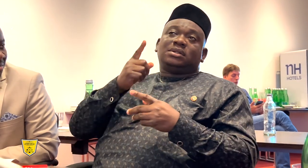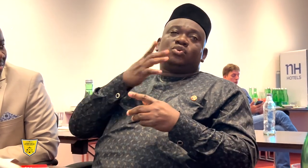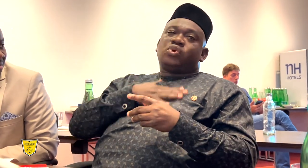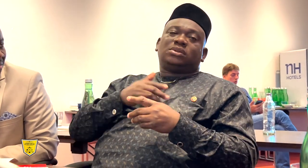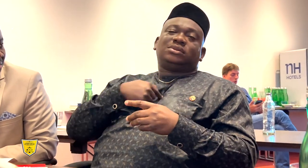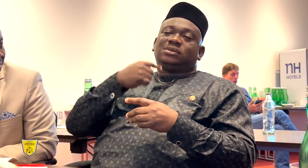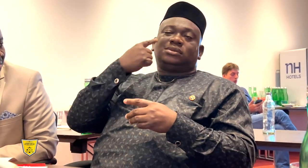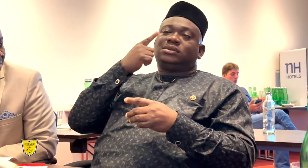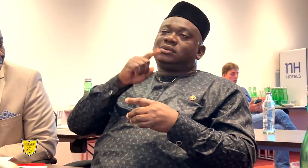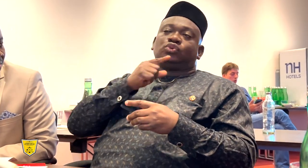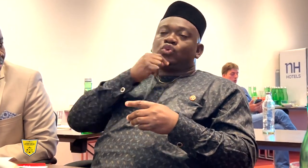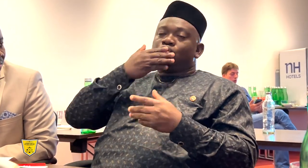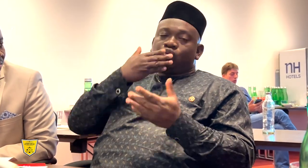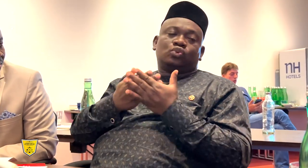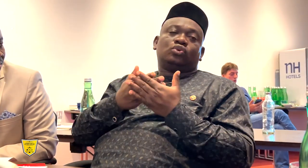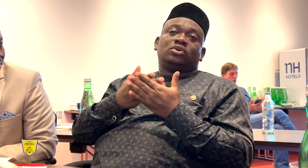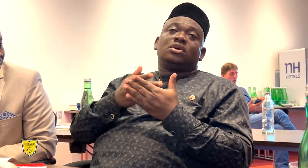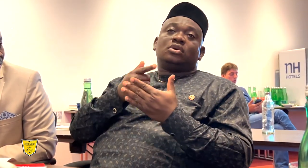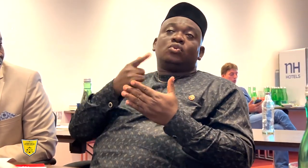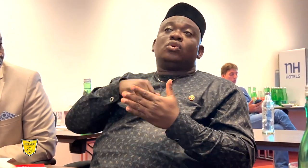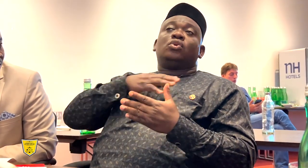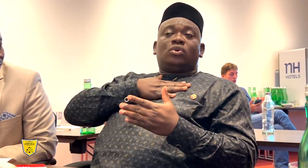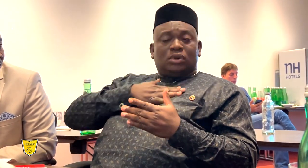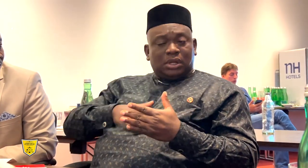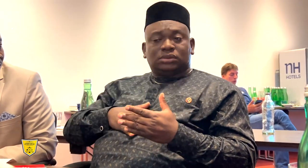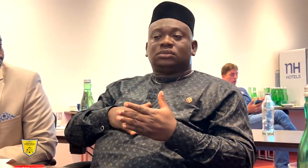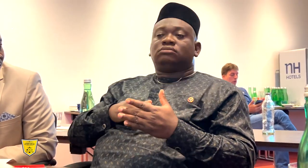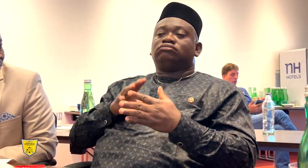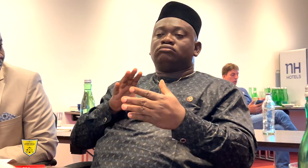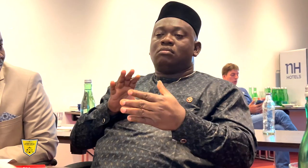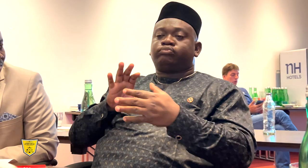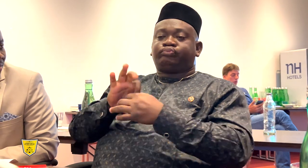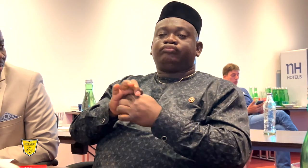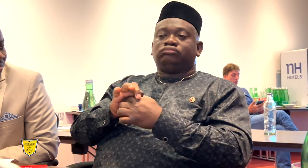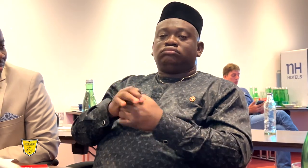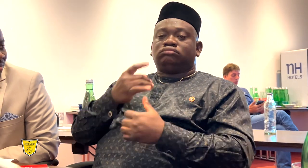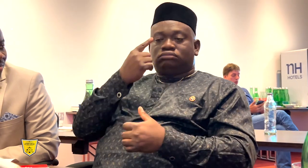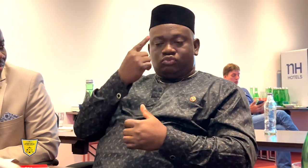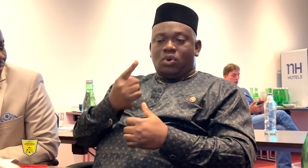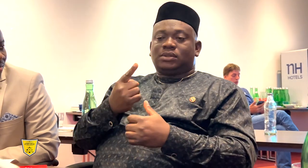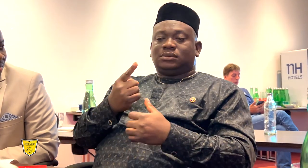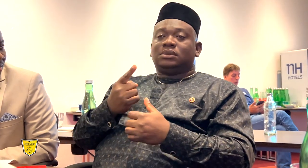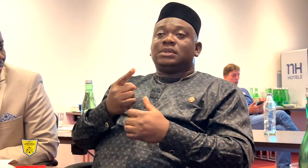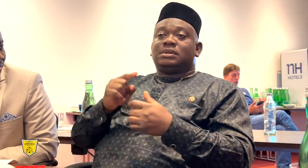I prefer 2 in 1, much like previous Congresses.